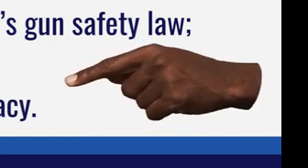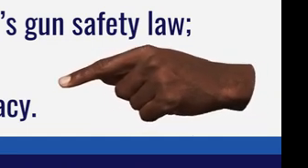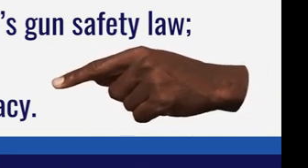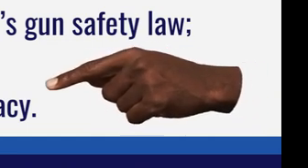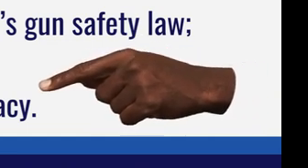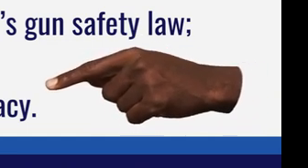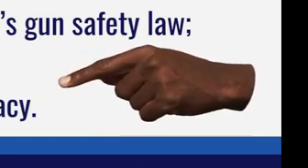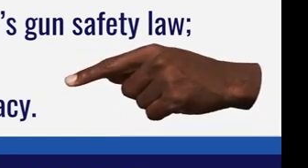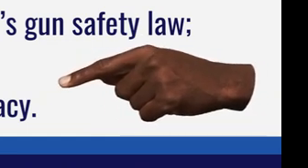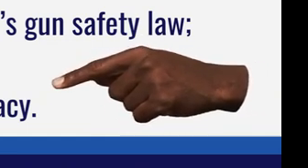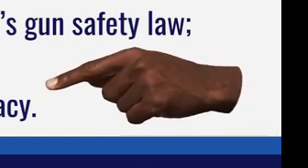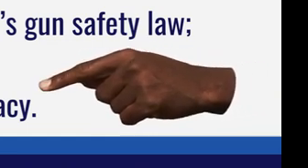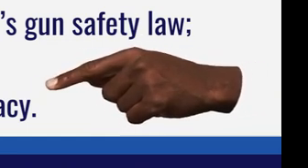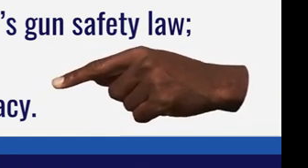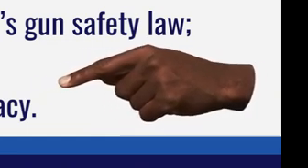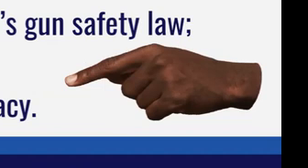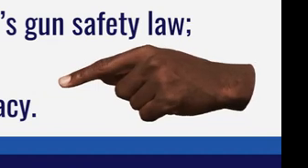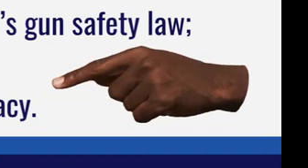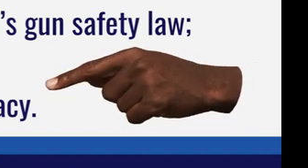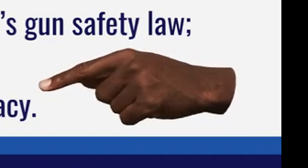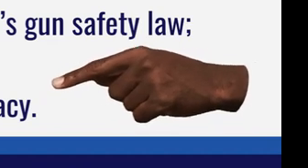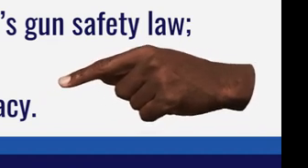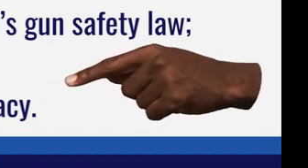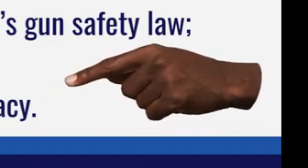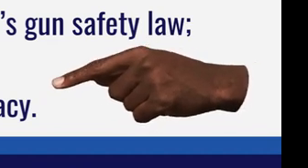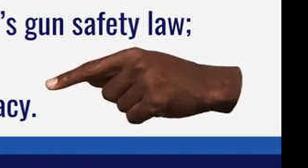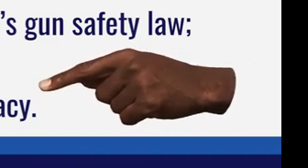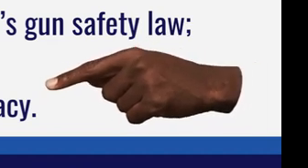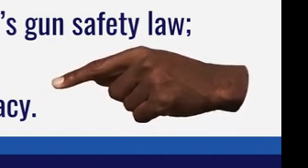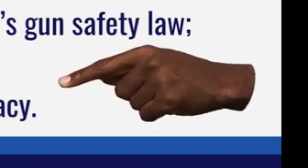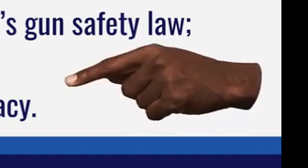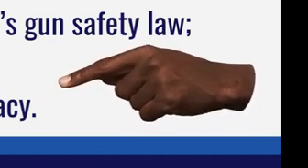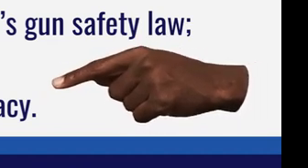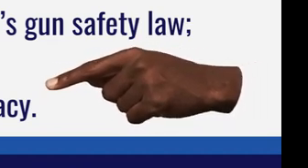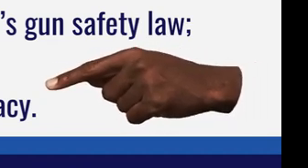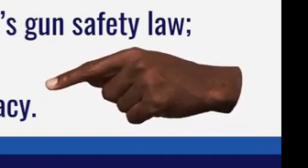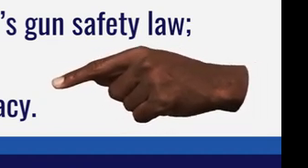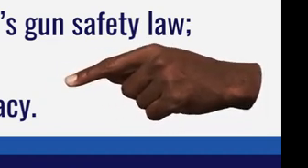” This is a case in which ACLU National filed an amicus brief